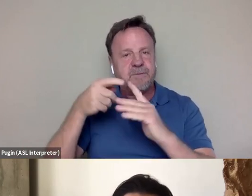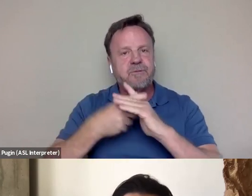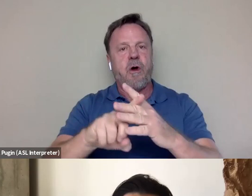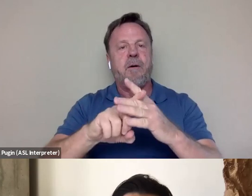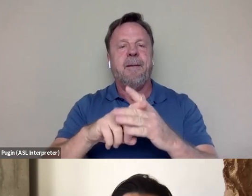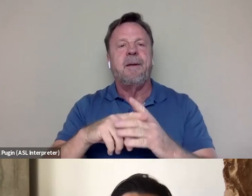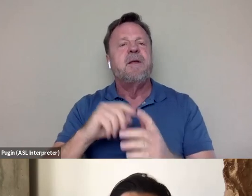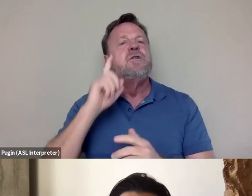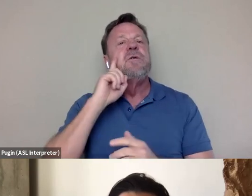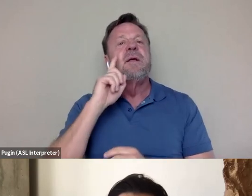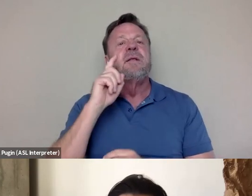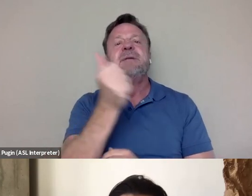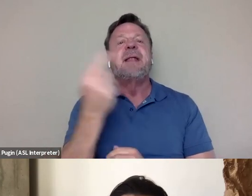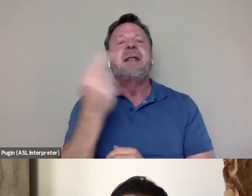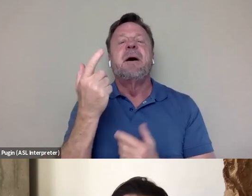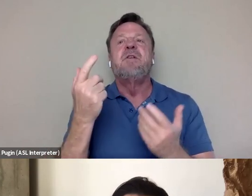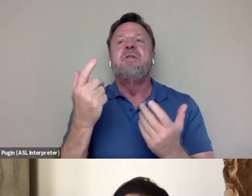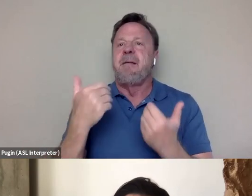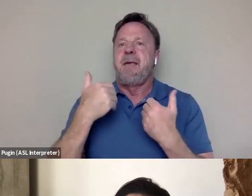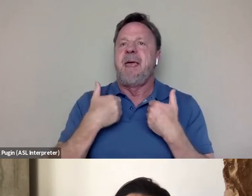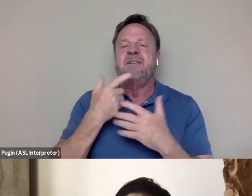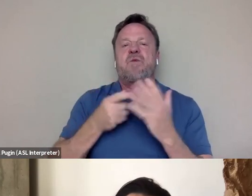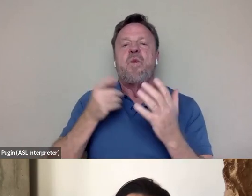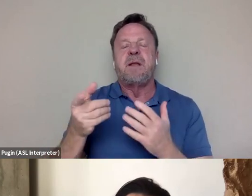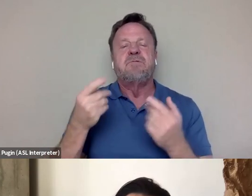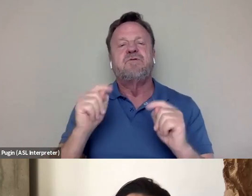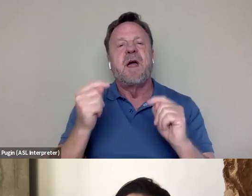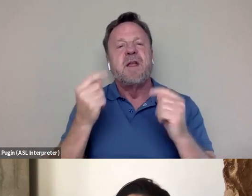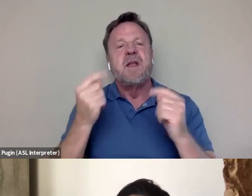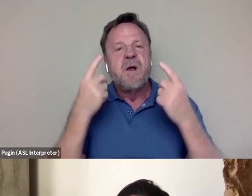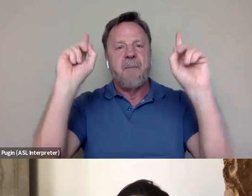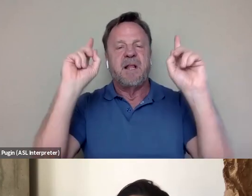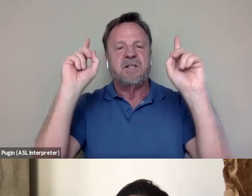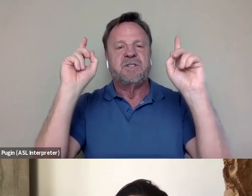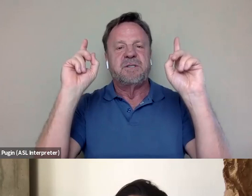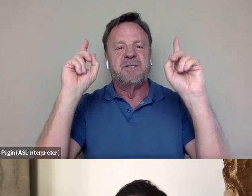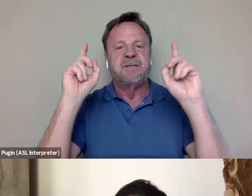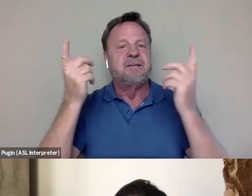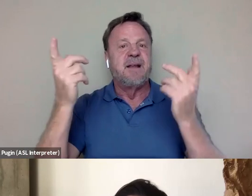who sort of embodies what he was trying to accomplish, sort of at the height of his career,